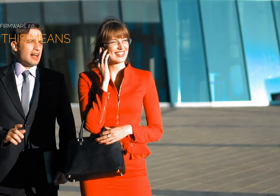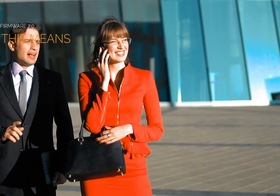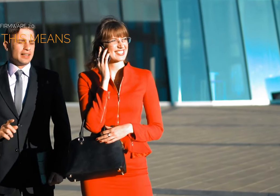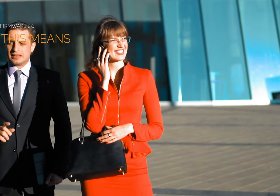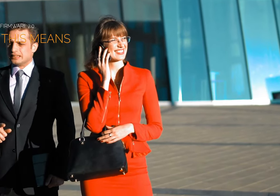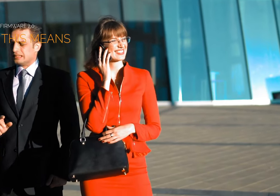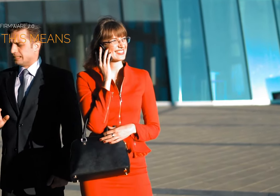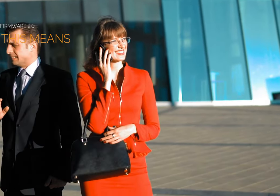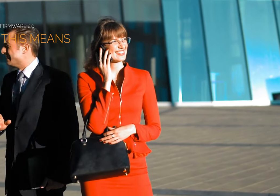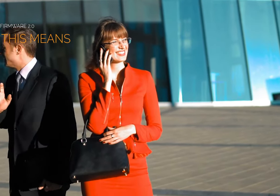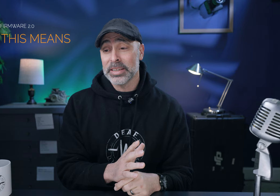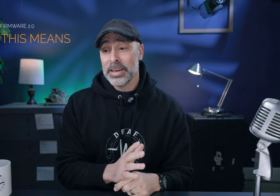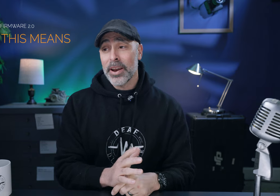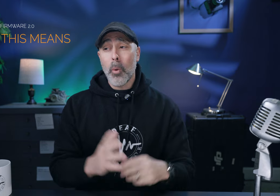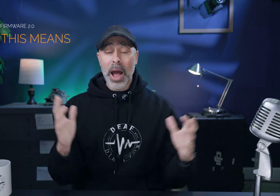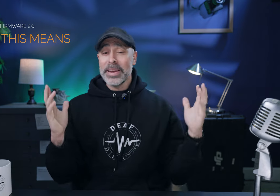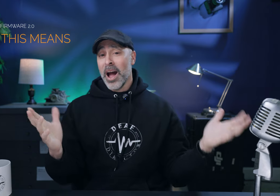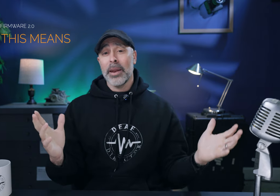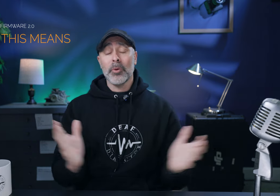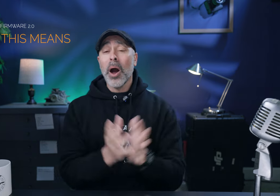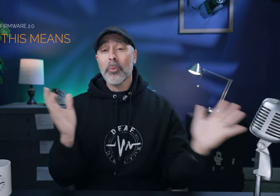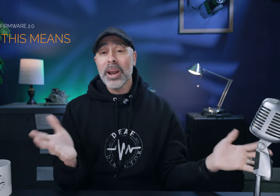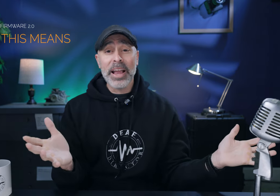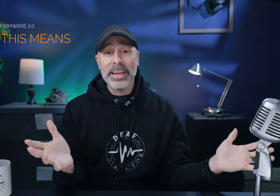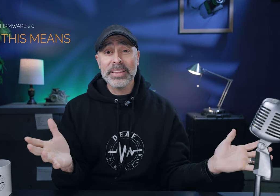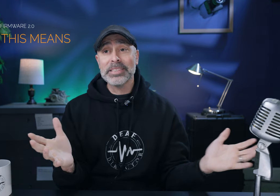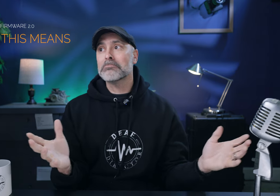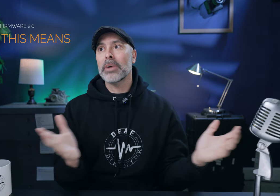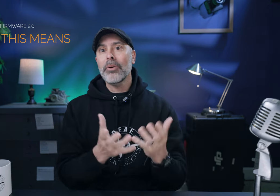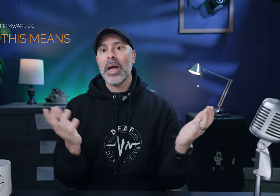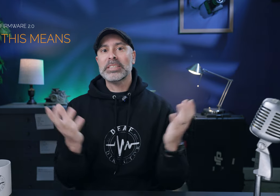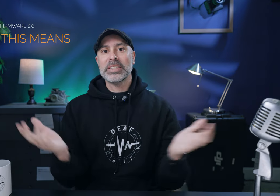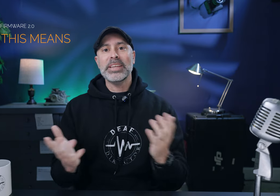when it comes to record limitations now why not I mean why are we not getting this I don't actually